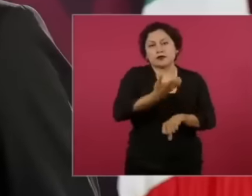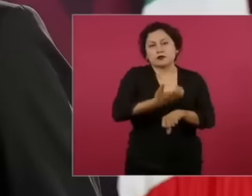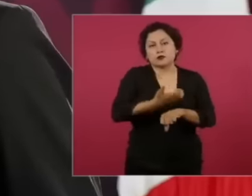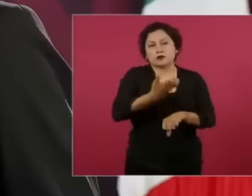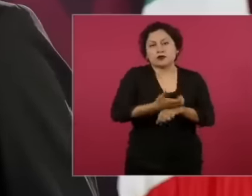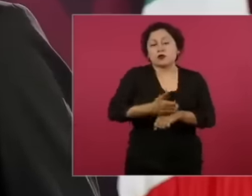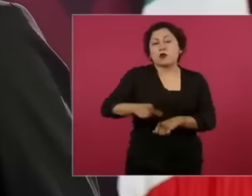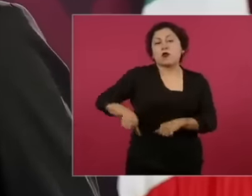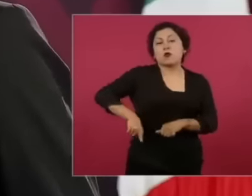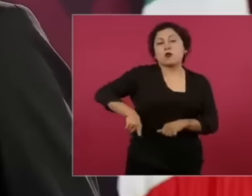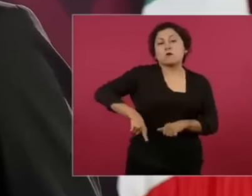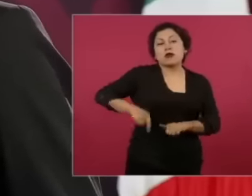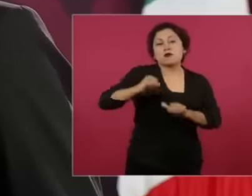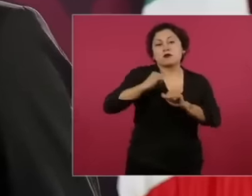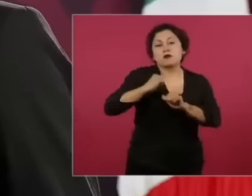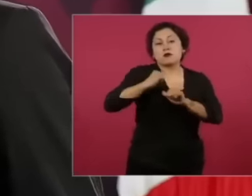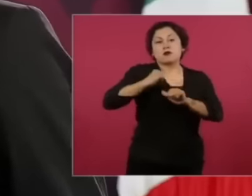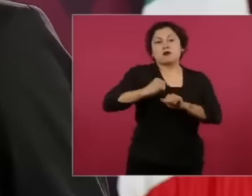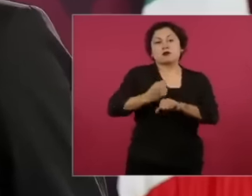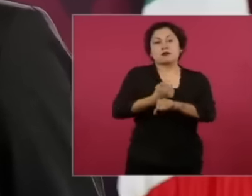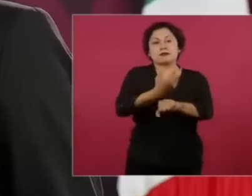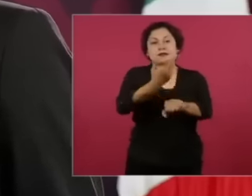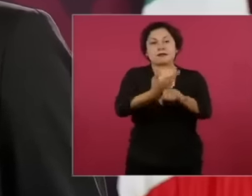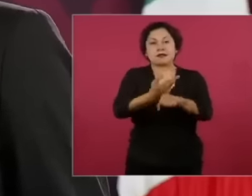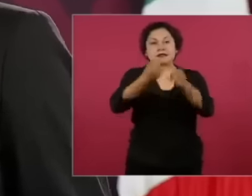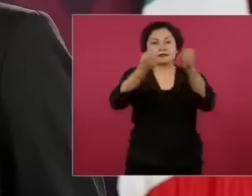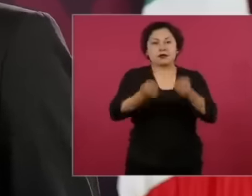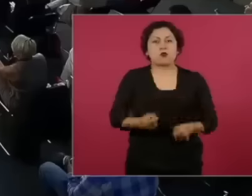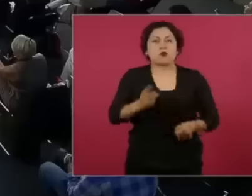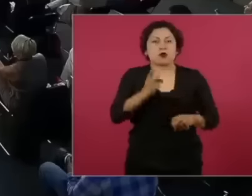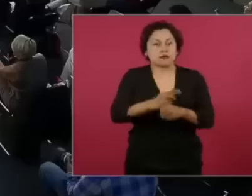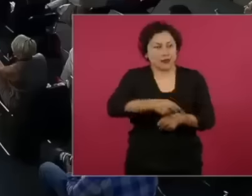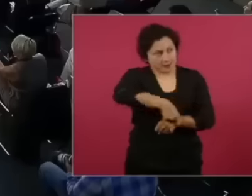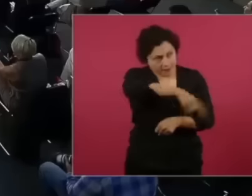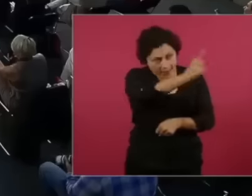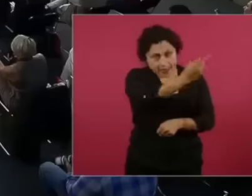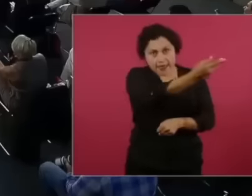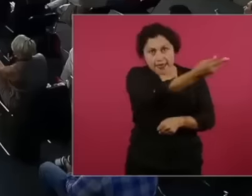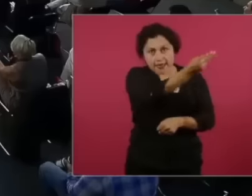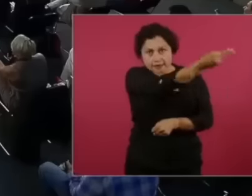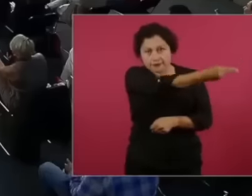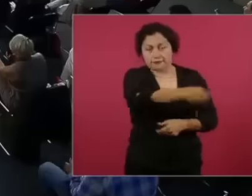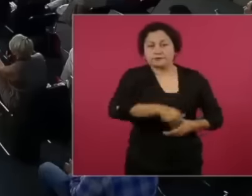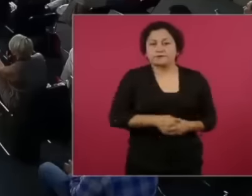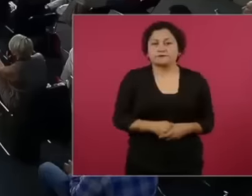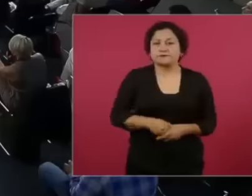United States government president in that sense take some action